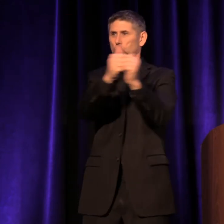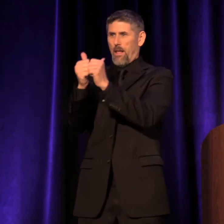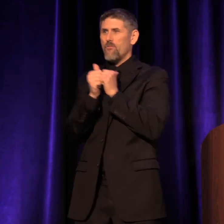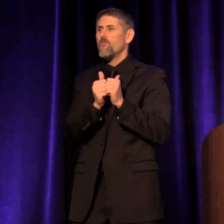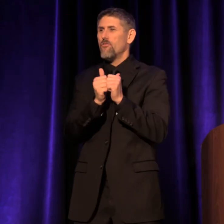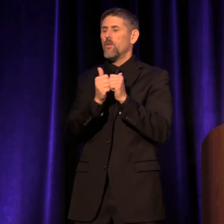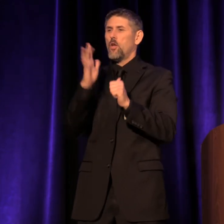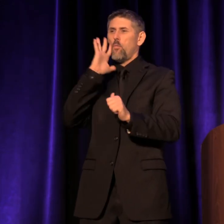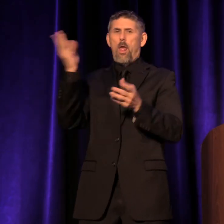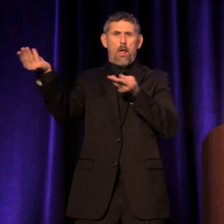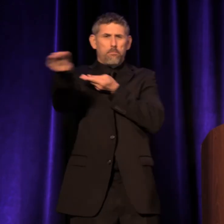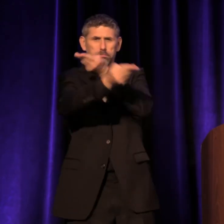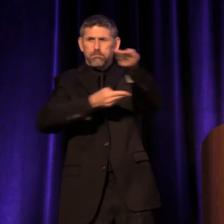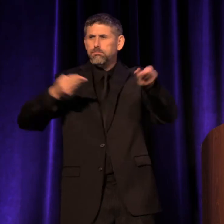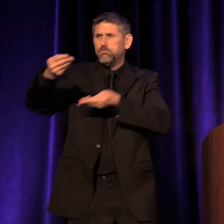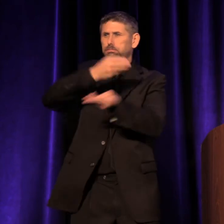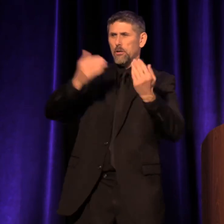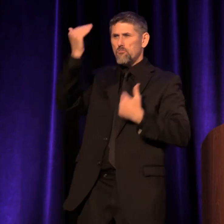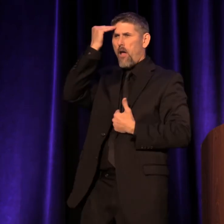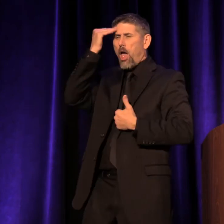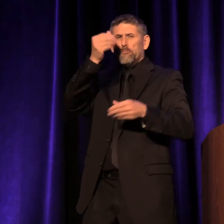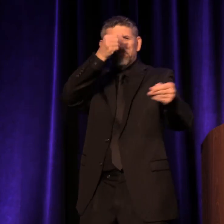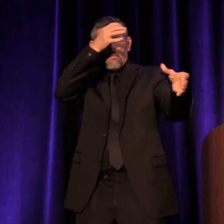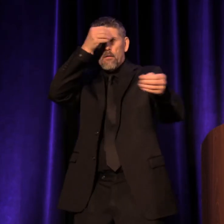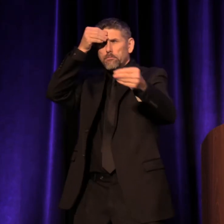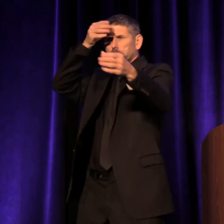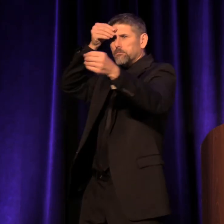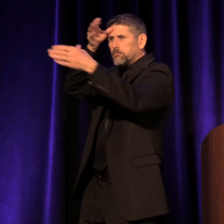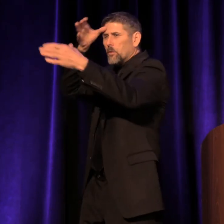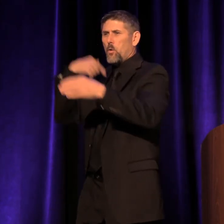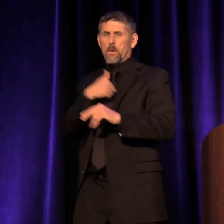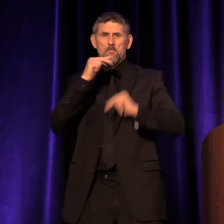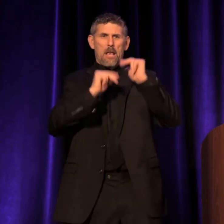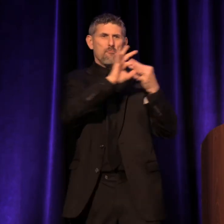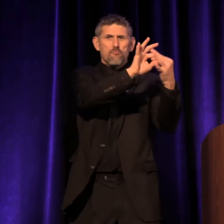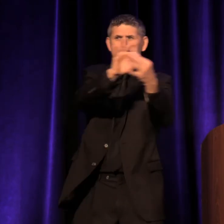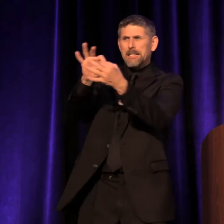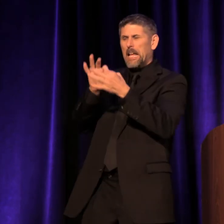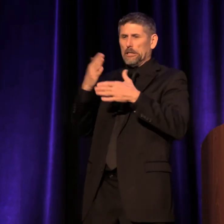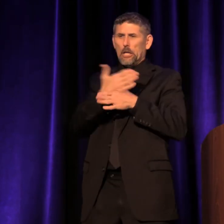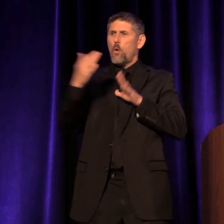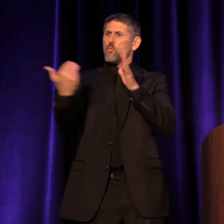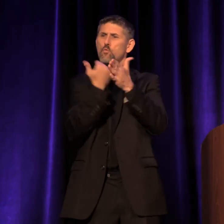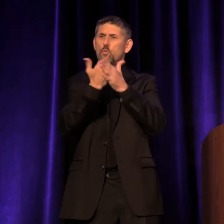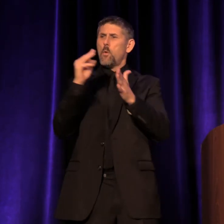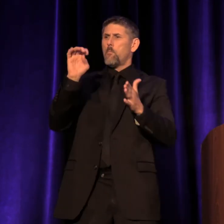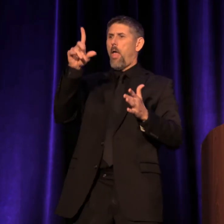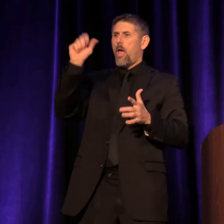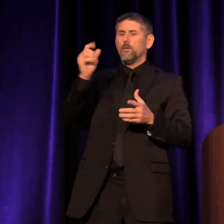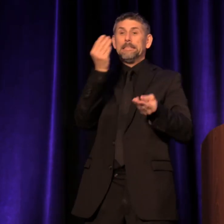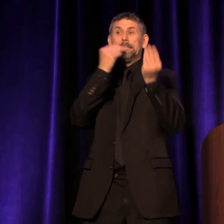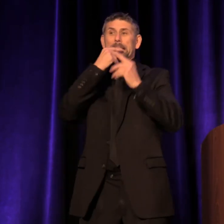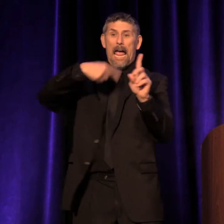We'll exchange knowledge, build relationships, share new models, dine around and dance,